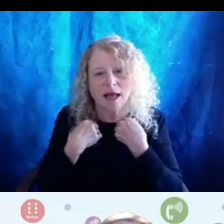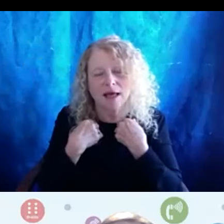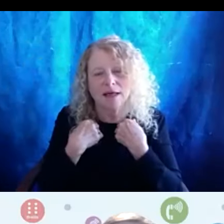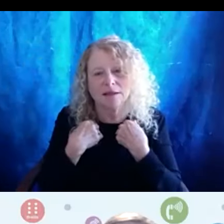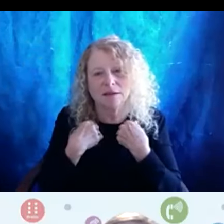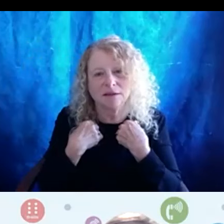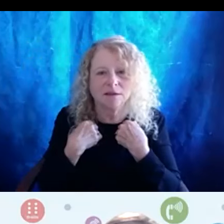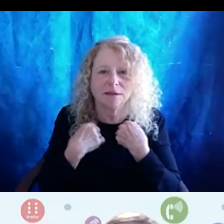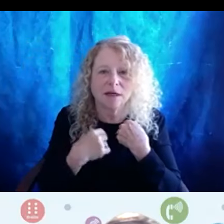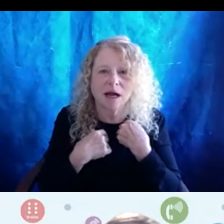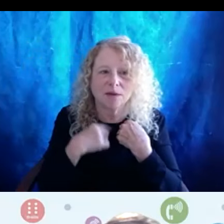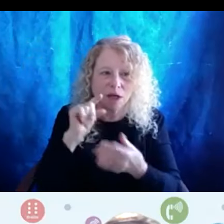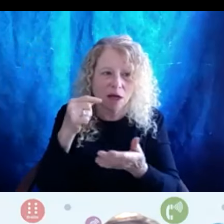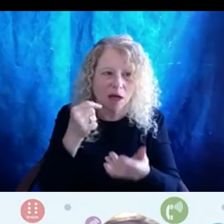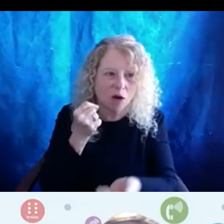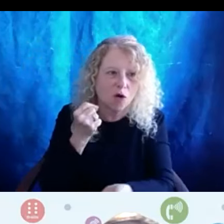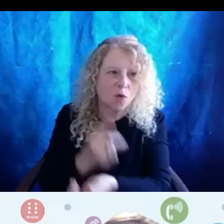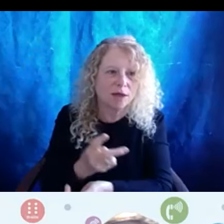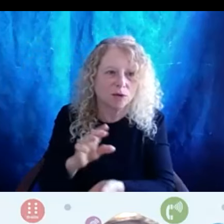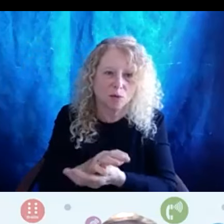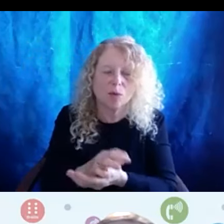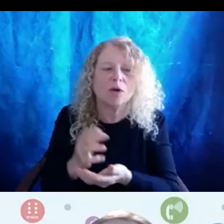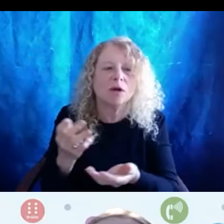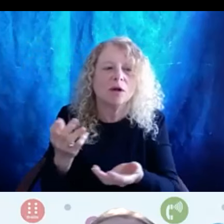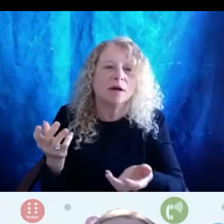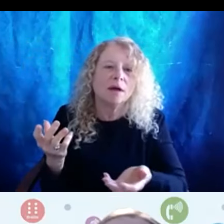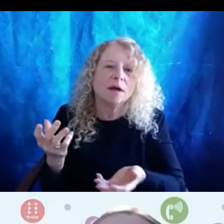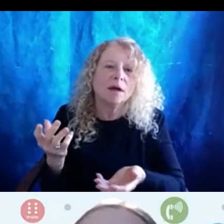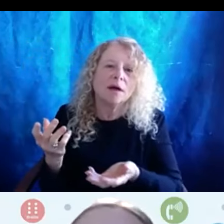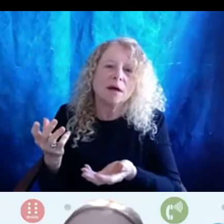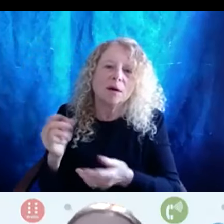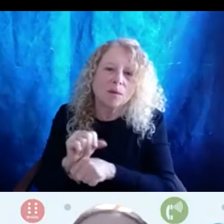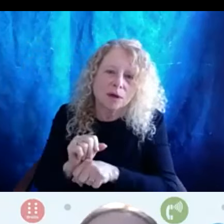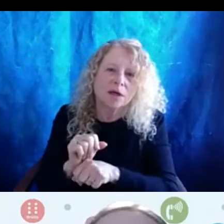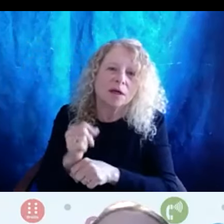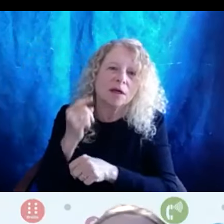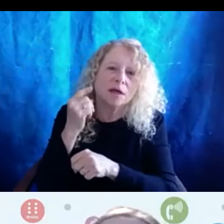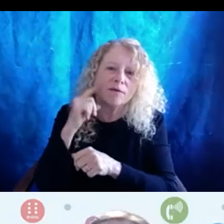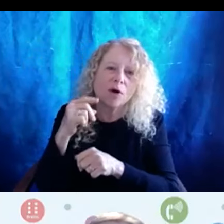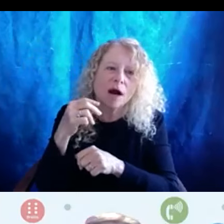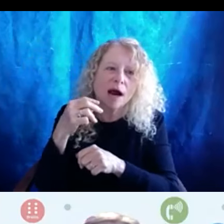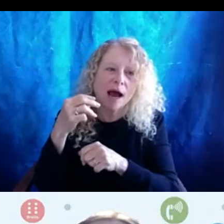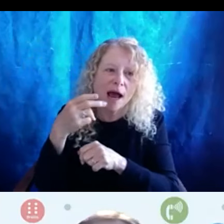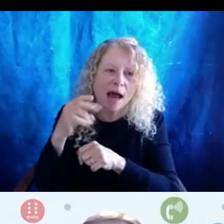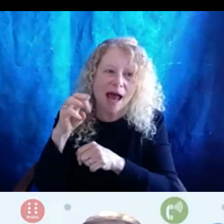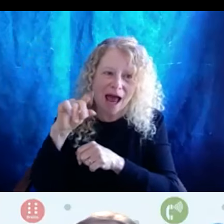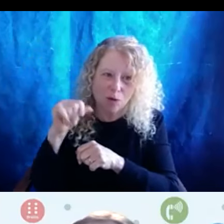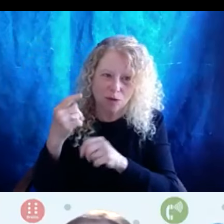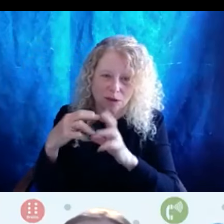I was in Graduate School when working for for housing when a deck